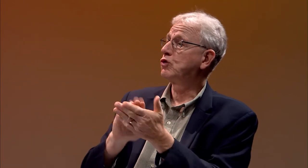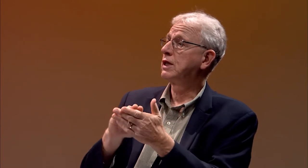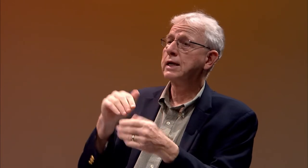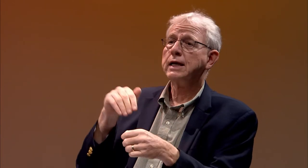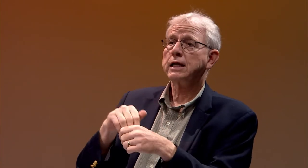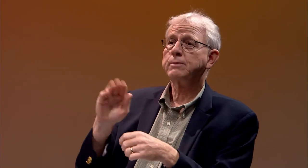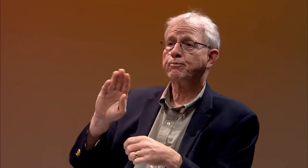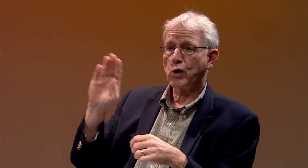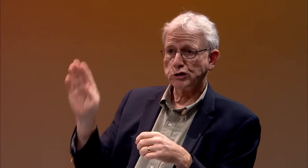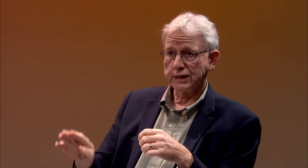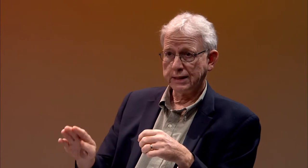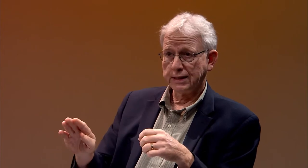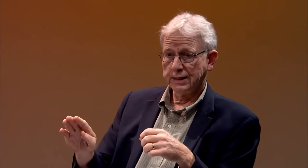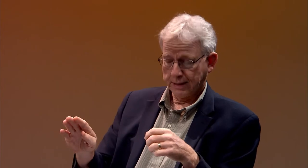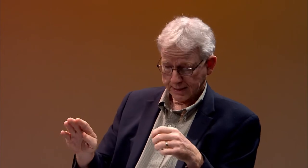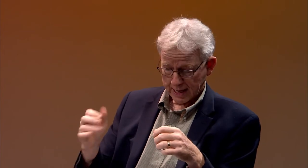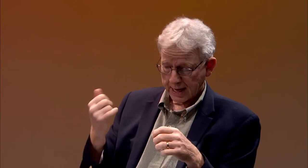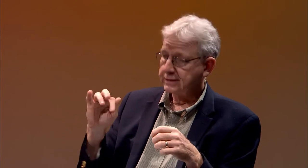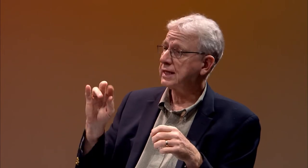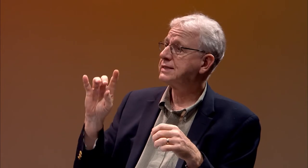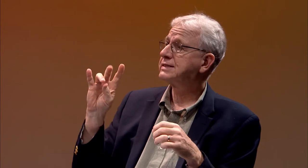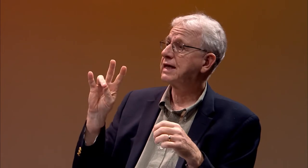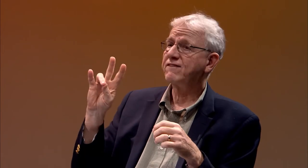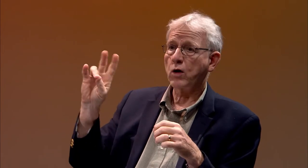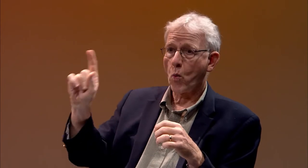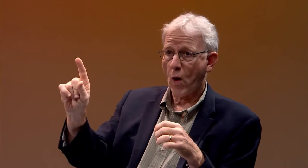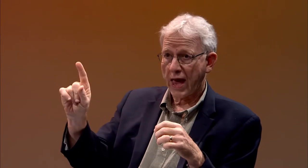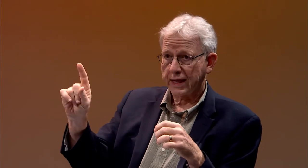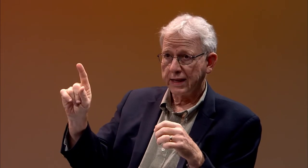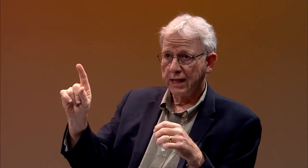He opened up the first school in Boston in 1871.